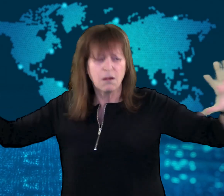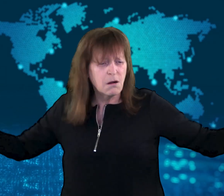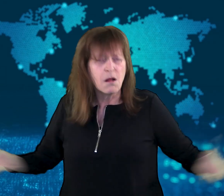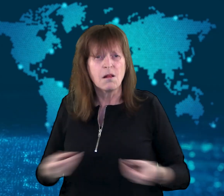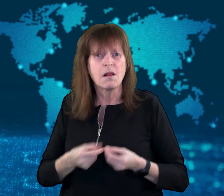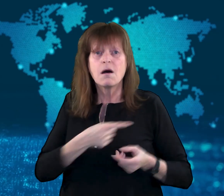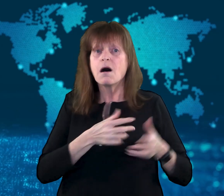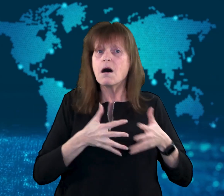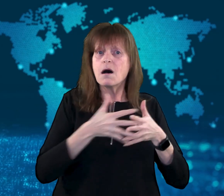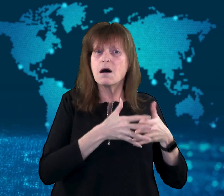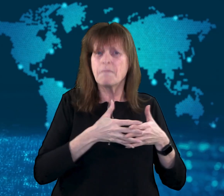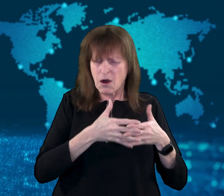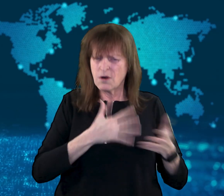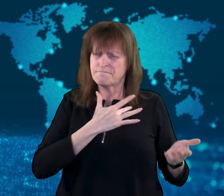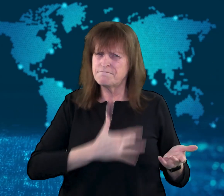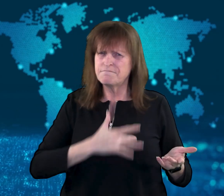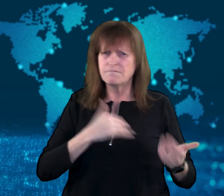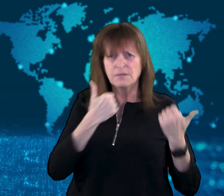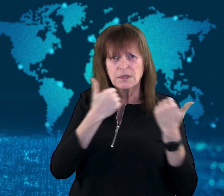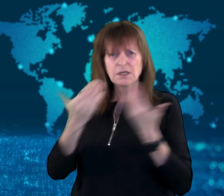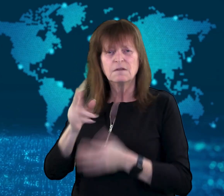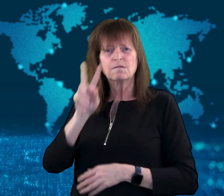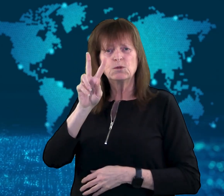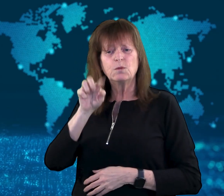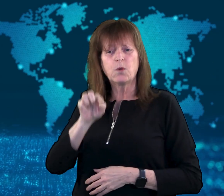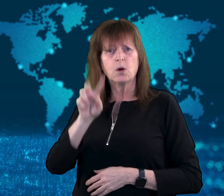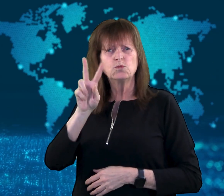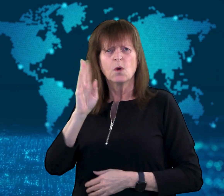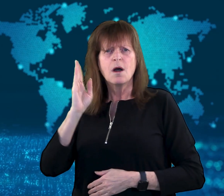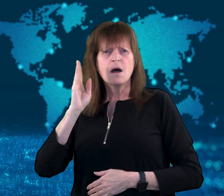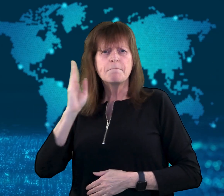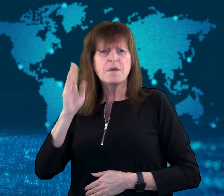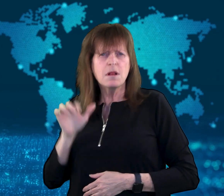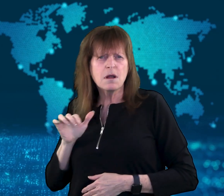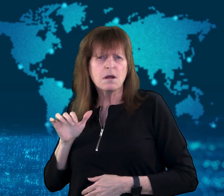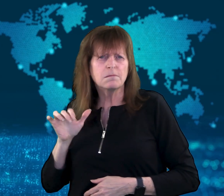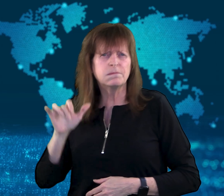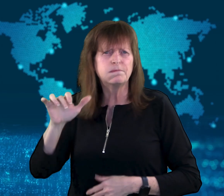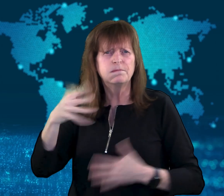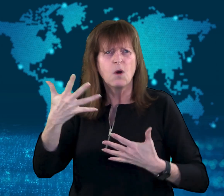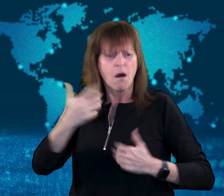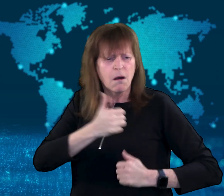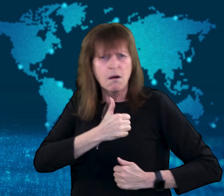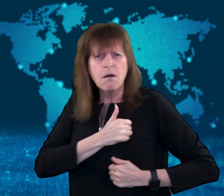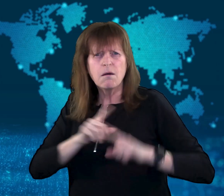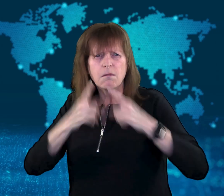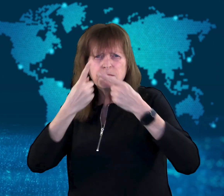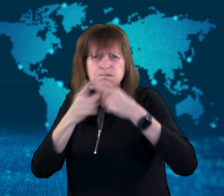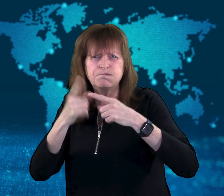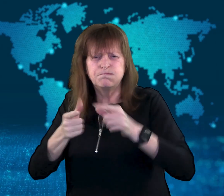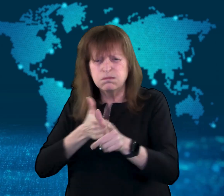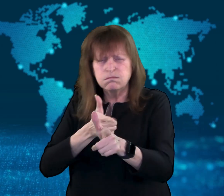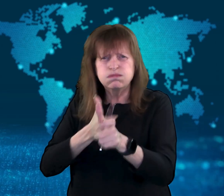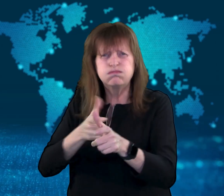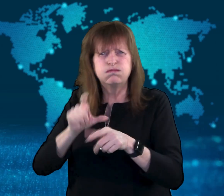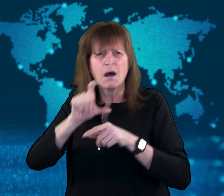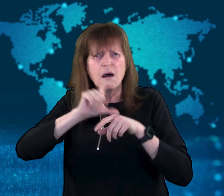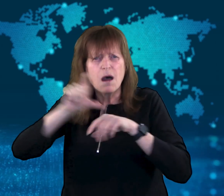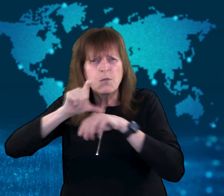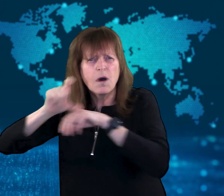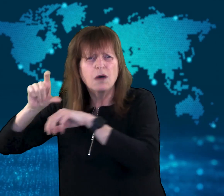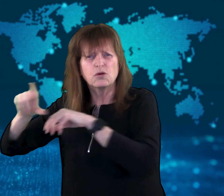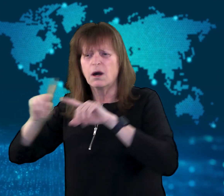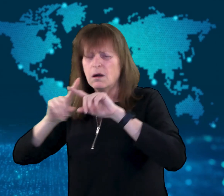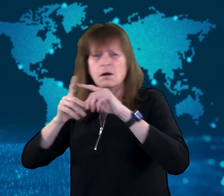The US has promised $2.2 billion USD in arms, ammunition, and aid.